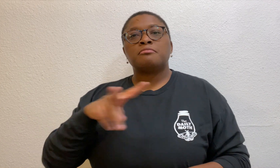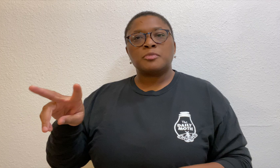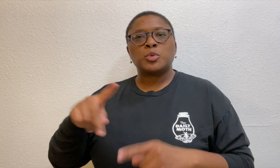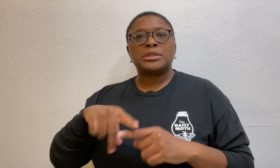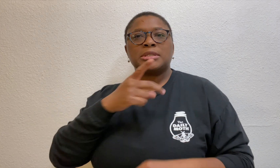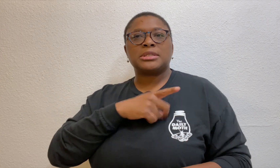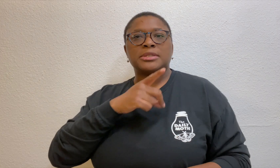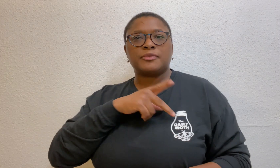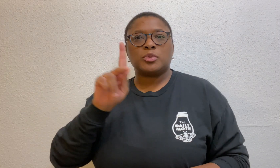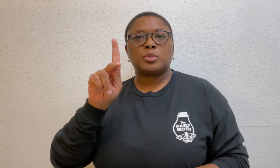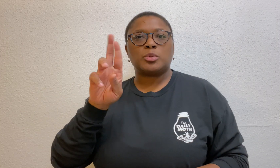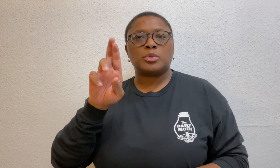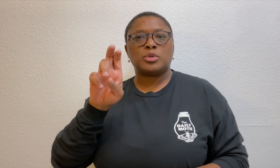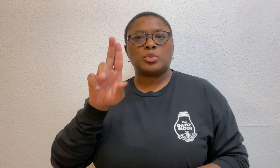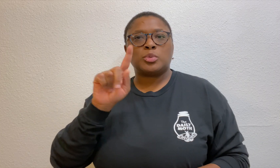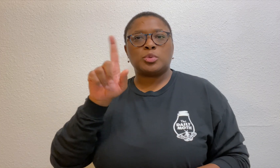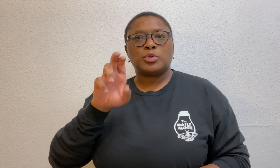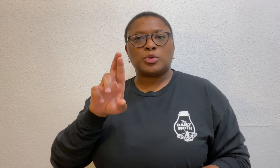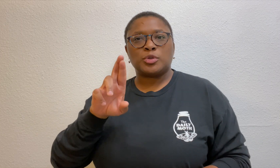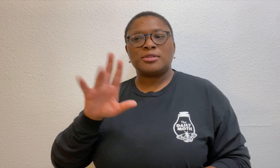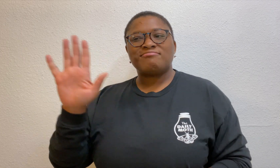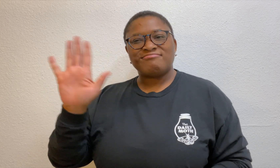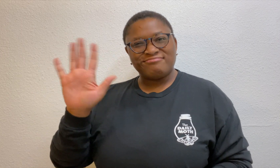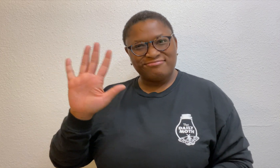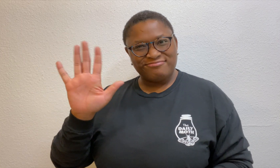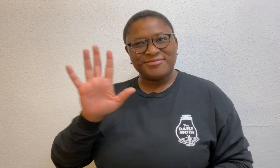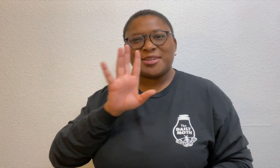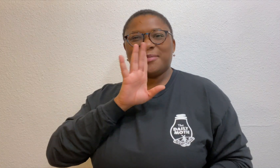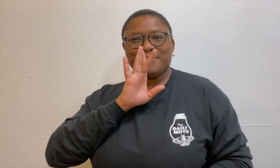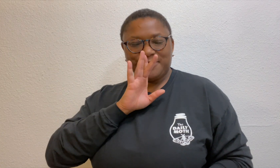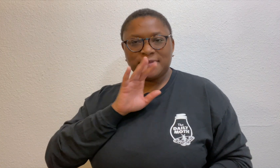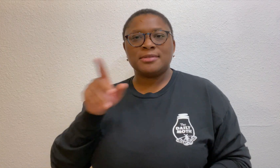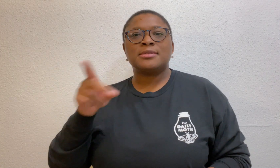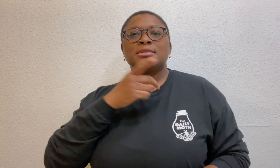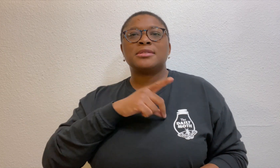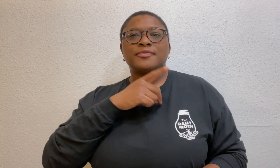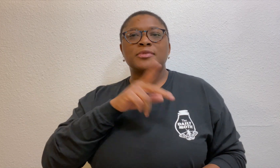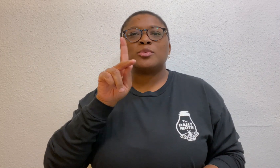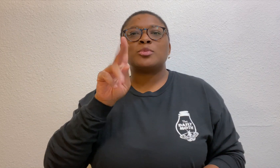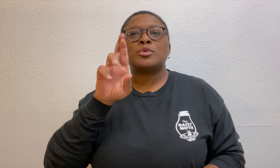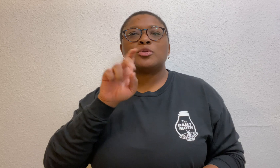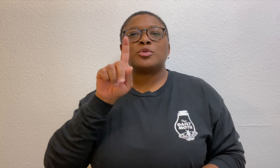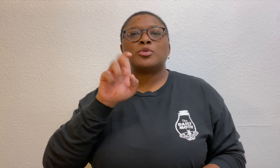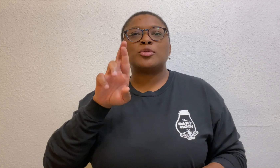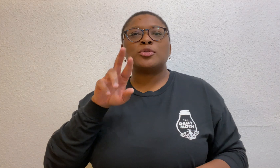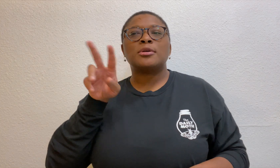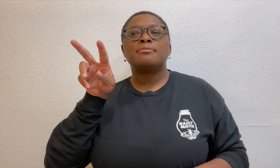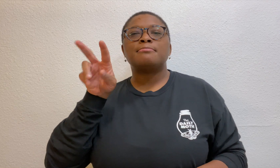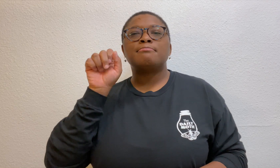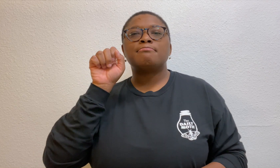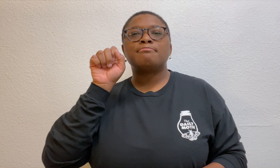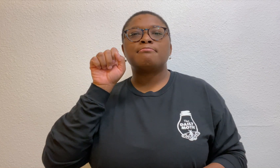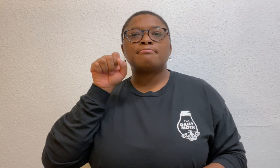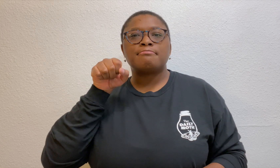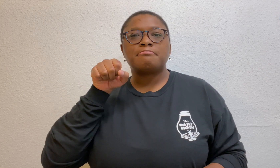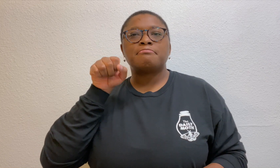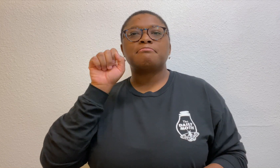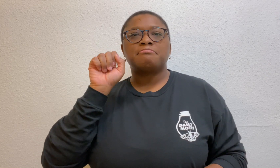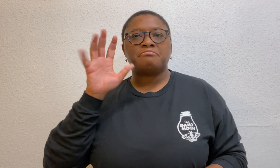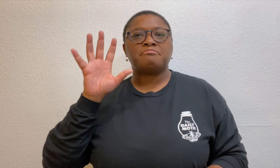Lee then turned to Detective Kreutzer and spoke something to him, and he quietly nodded.